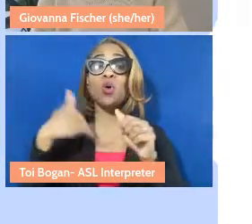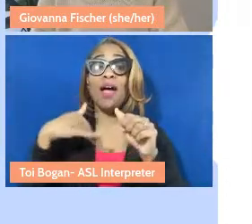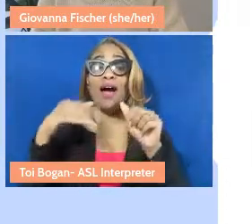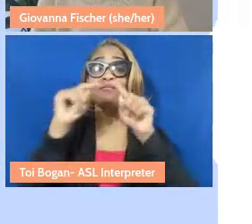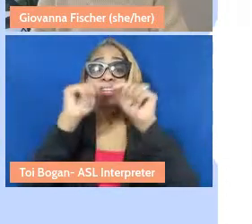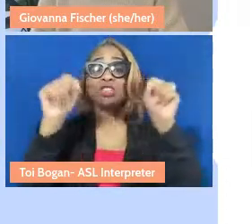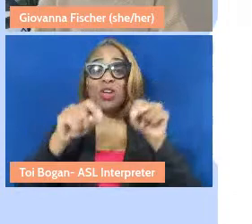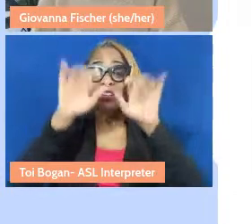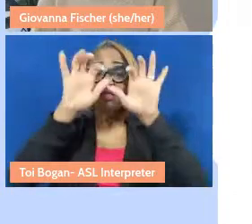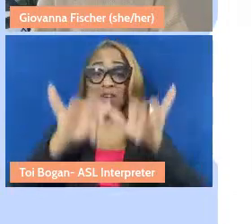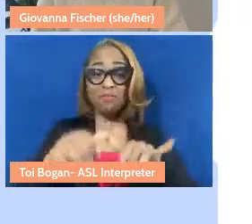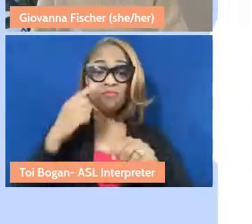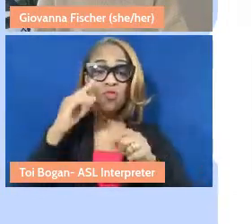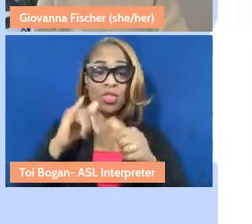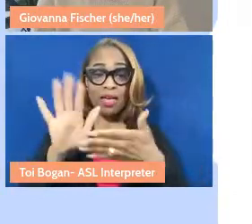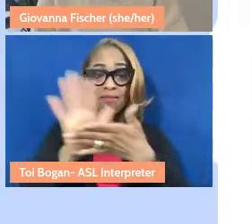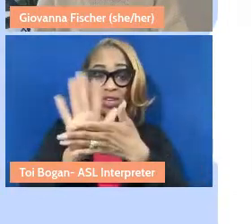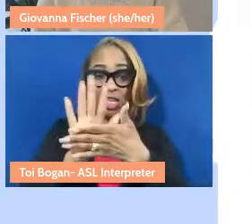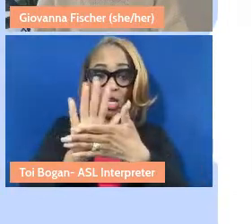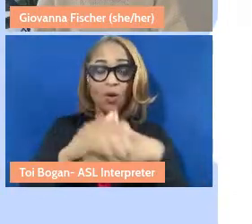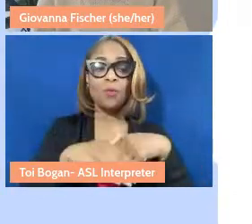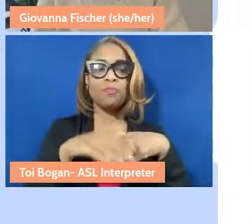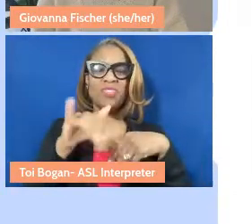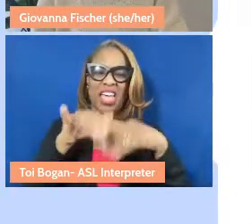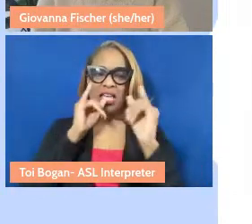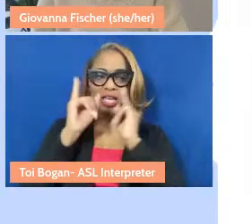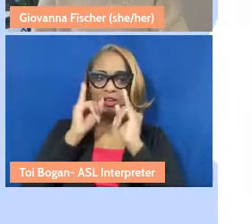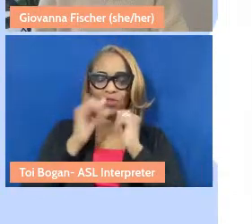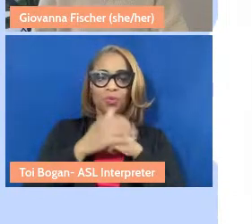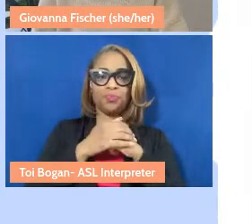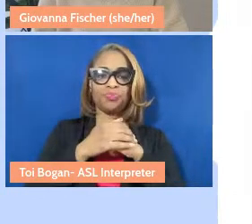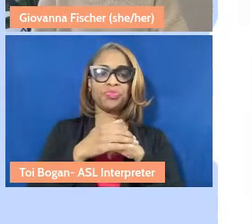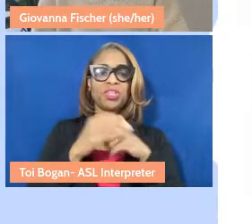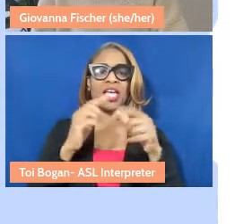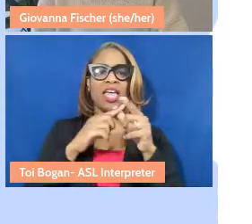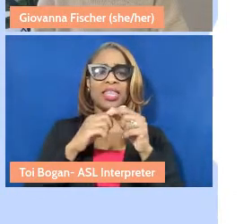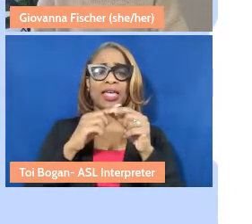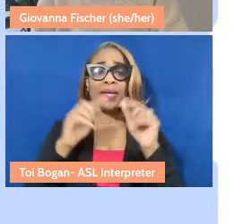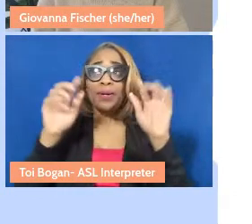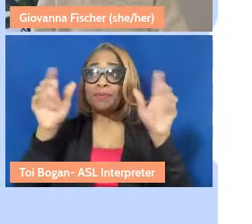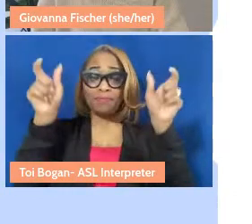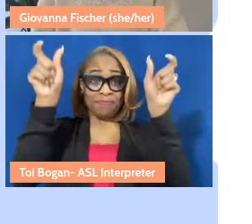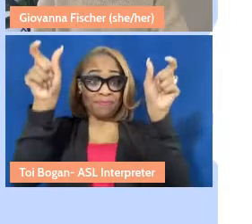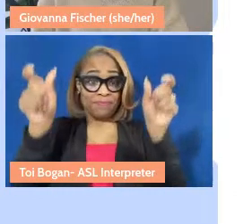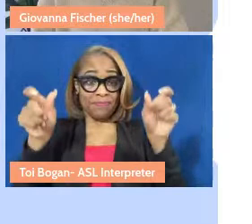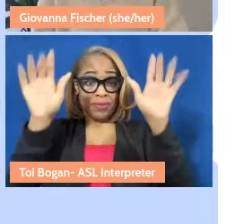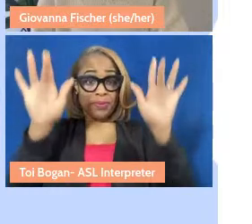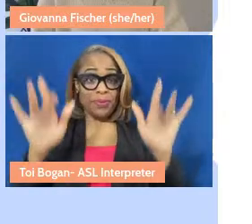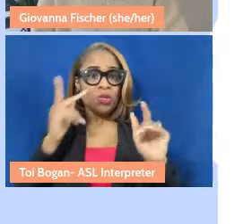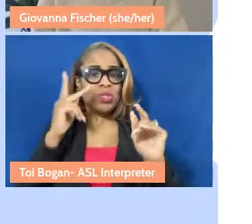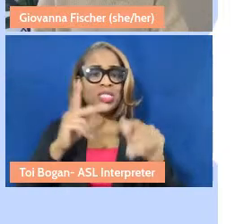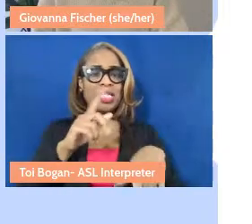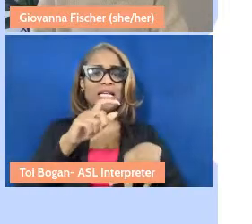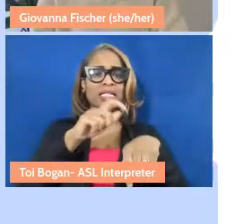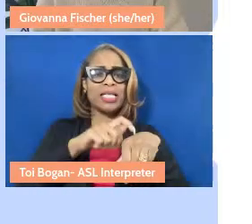for the interview that we did. And in the margins, you'll see timestamp specific locations,